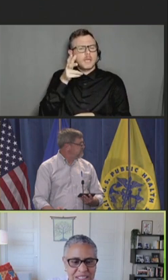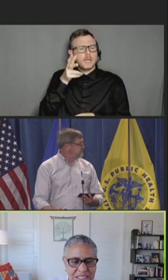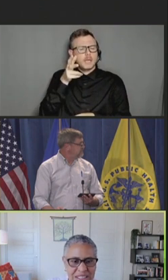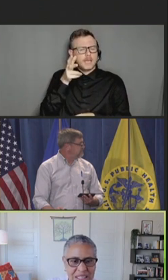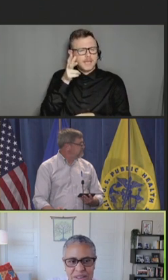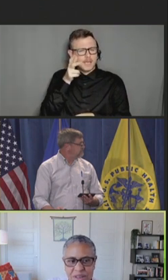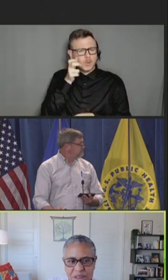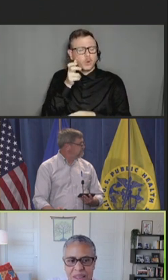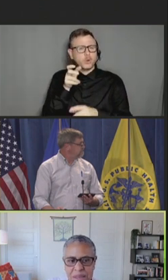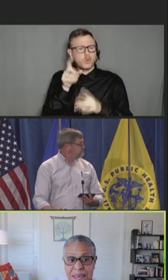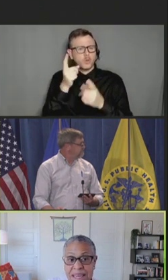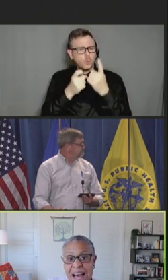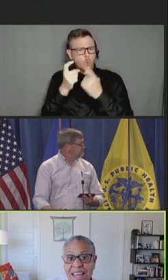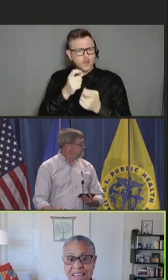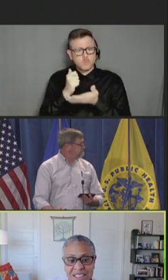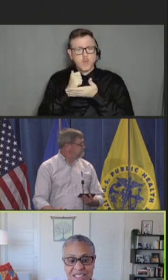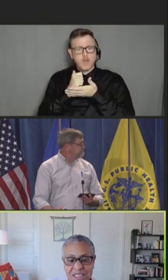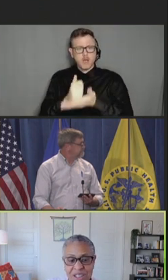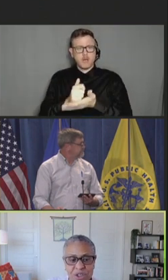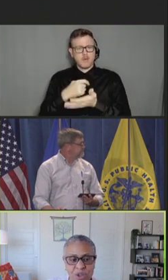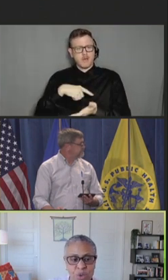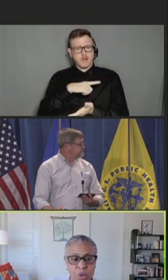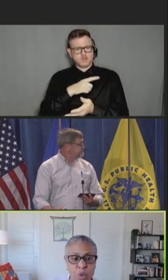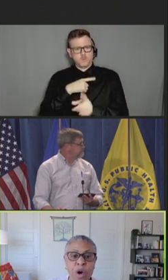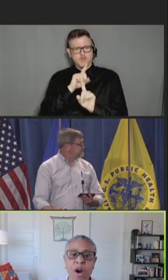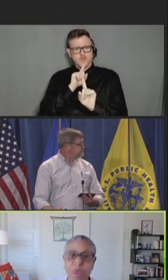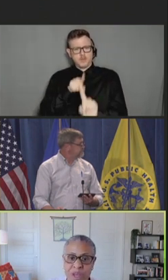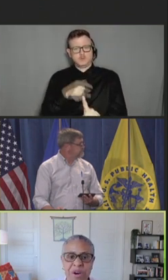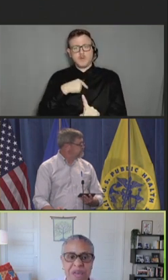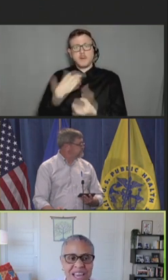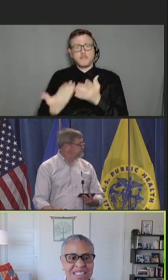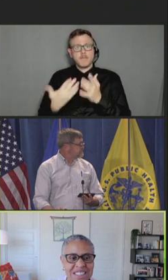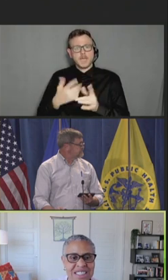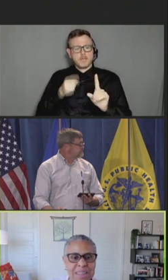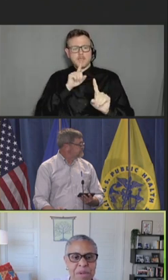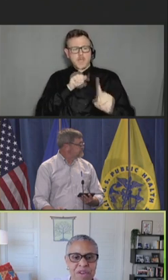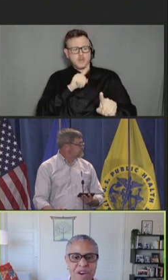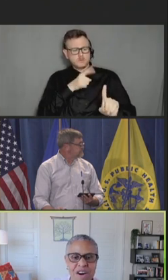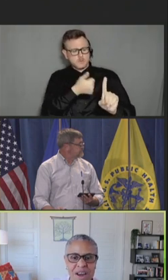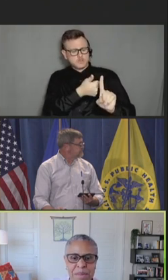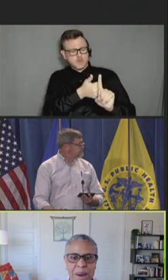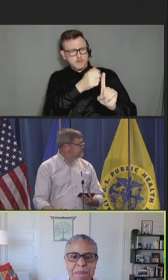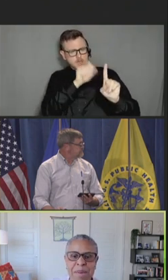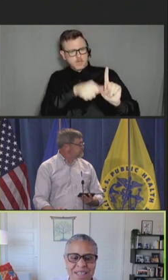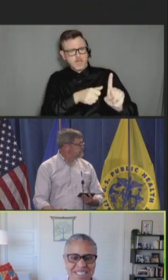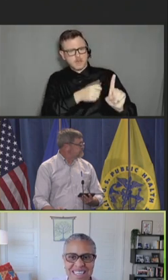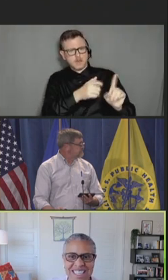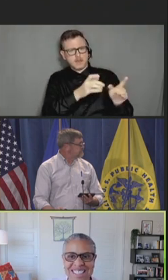they may guide us to where we go next in some of our upcoming discussions.